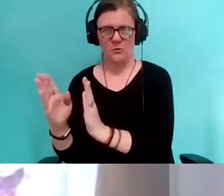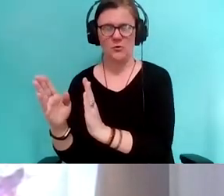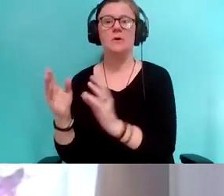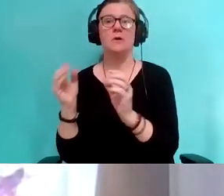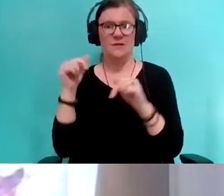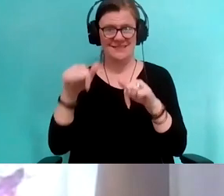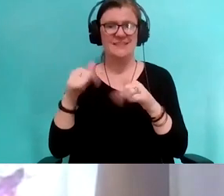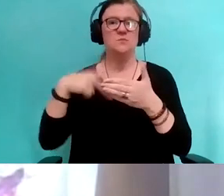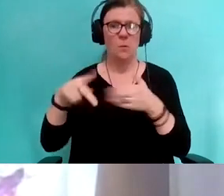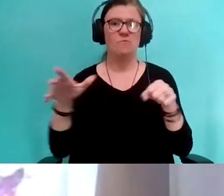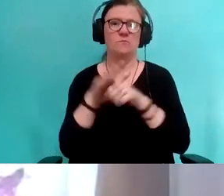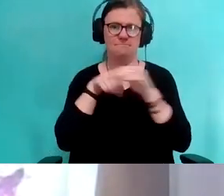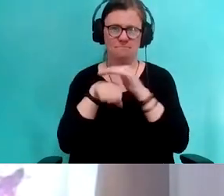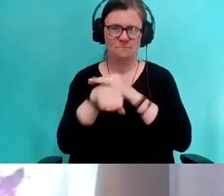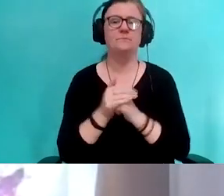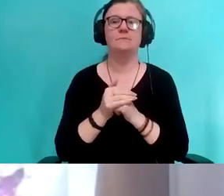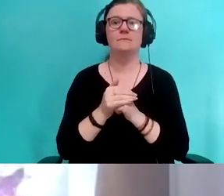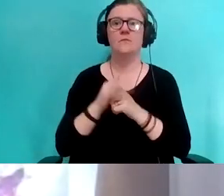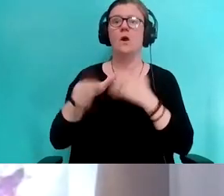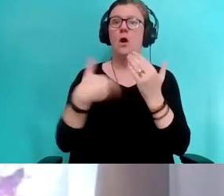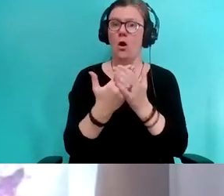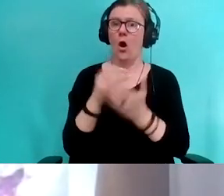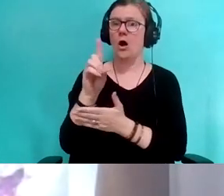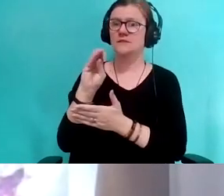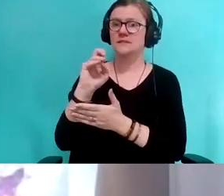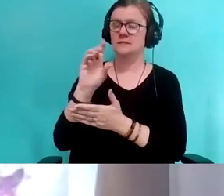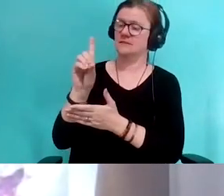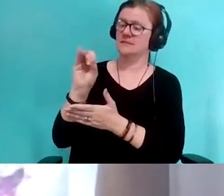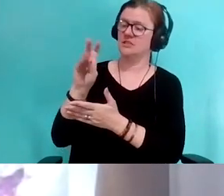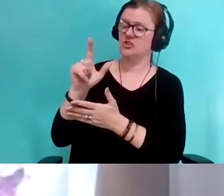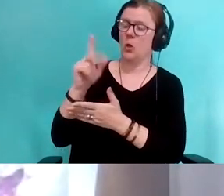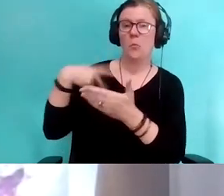All digital programs will include closed captioning, which can be controlled through YouTube.